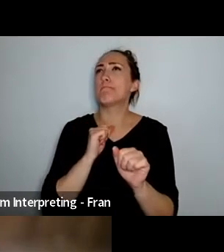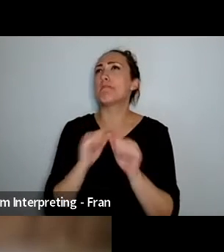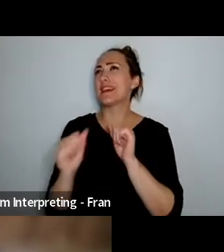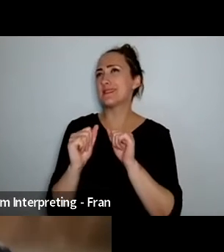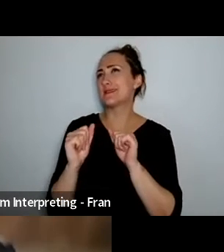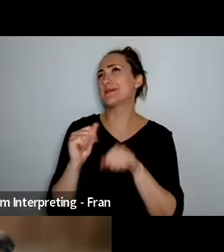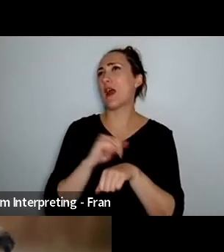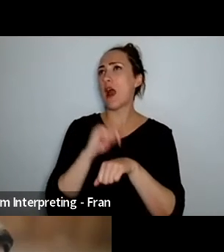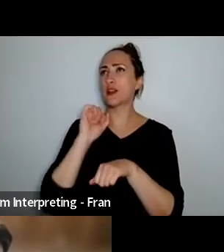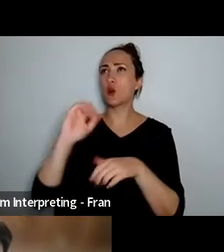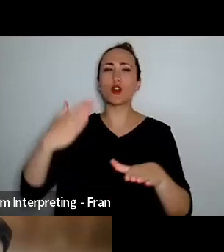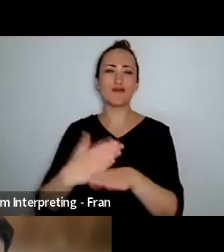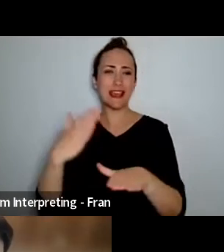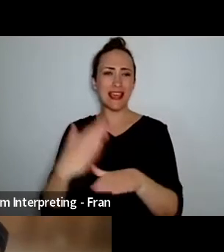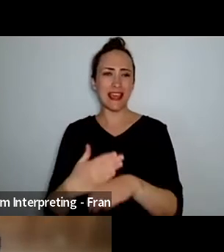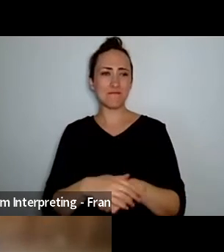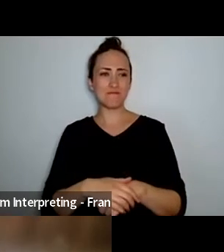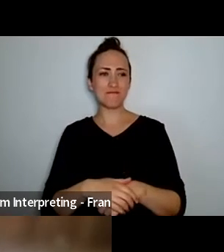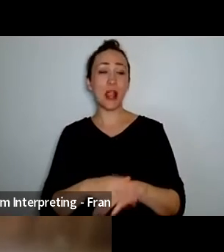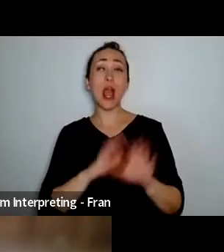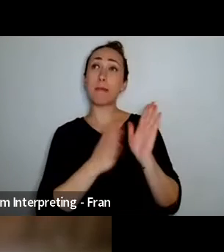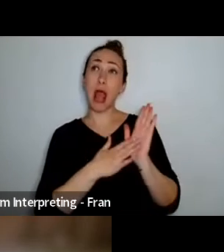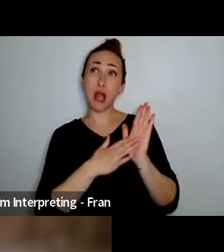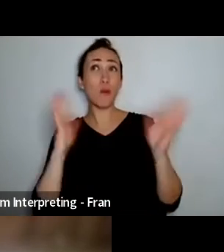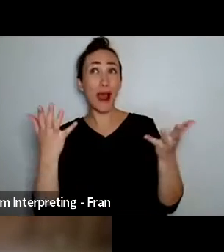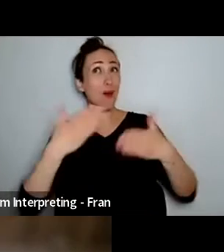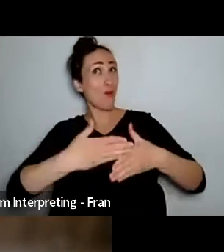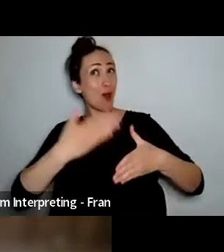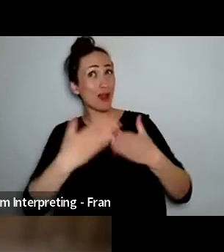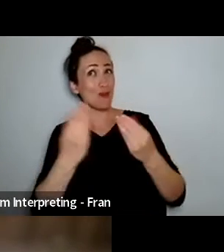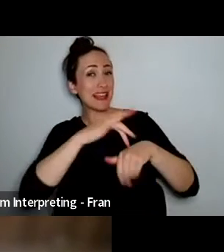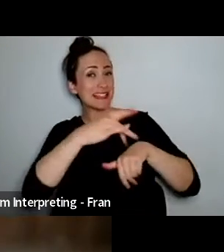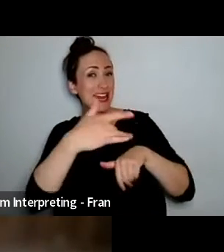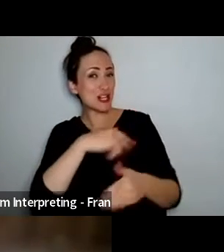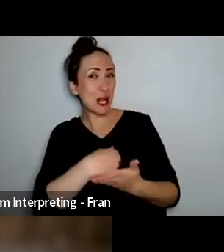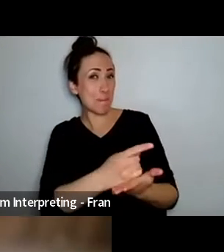working with Touch Compass and working with you all definitely uh being in New Zealand